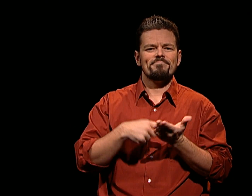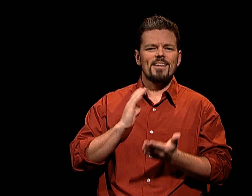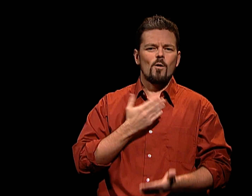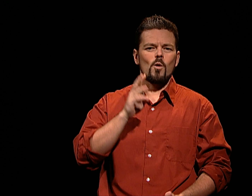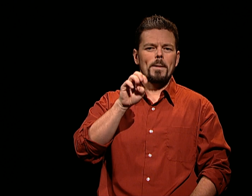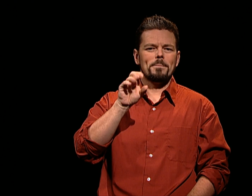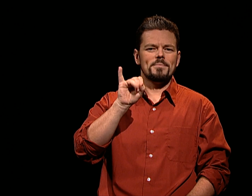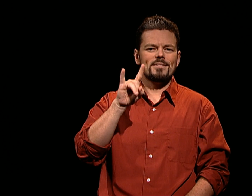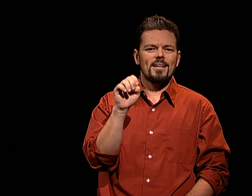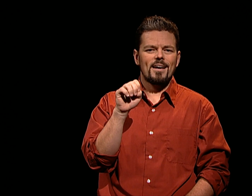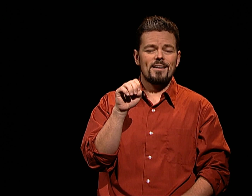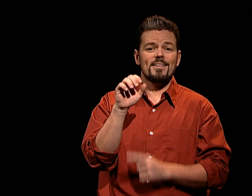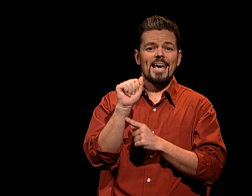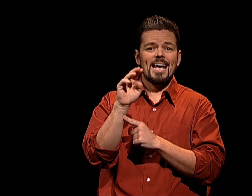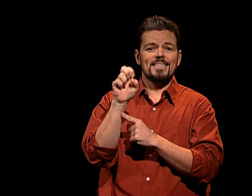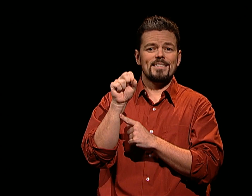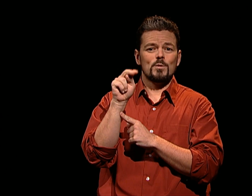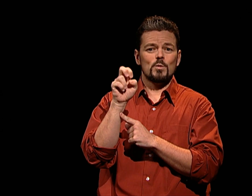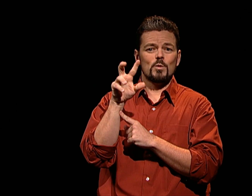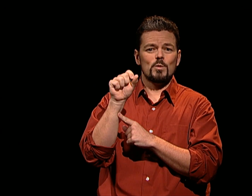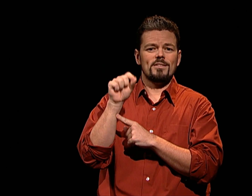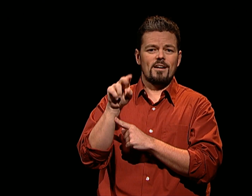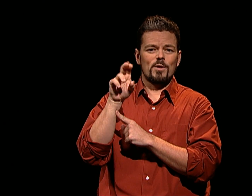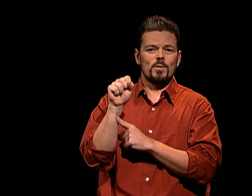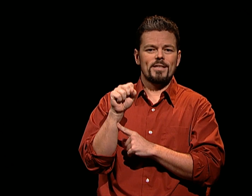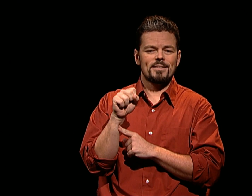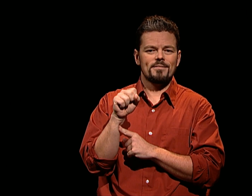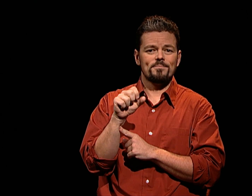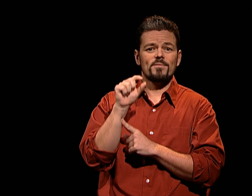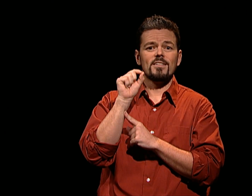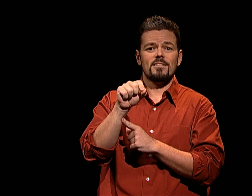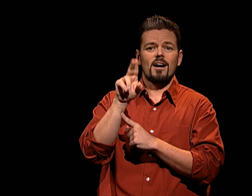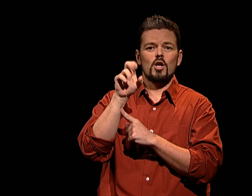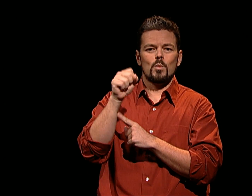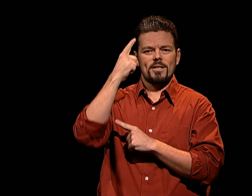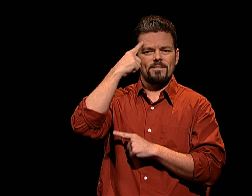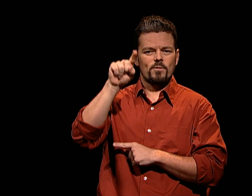JOIN THE DISCUSSION AT OUR WEBSITE: ACCESSNEWS.US